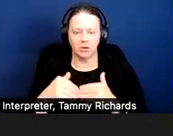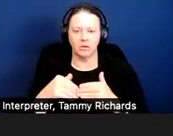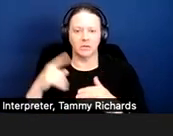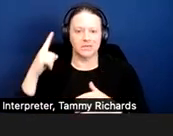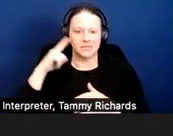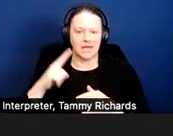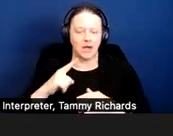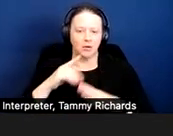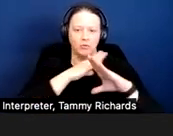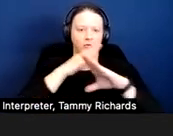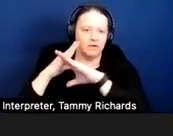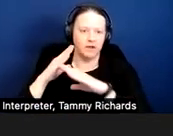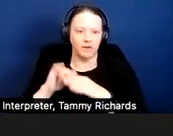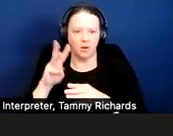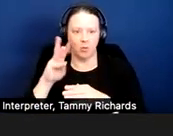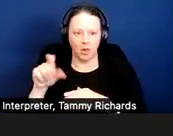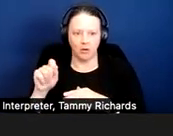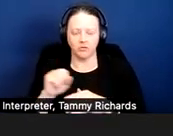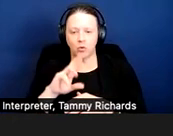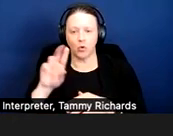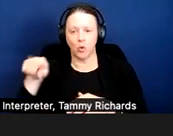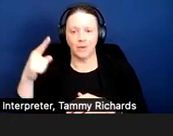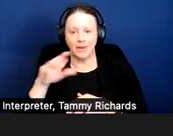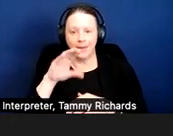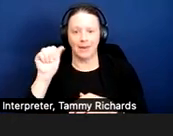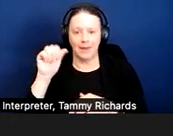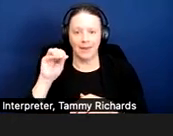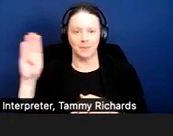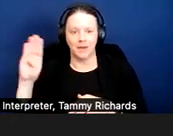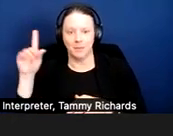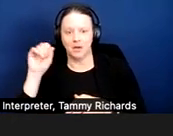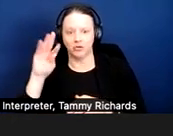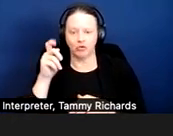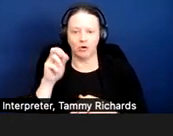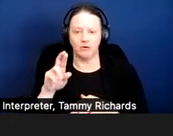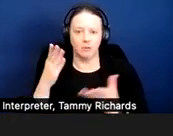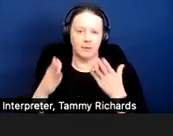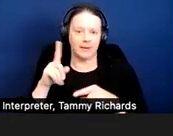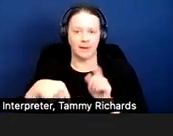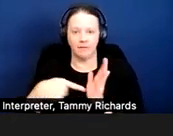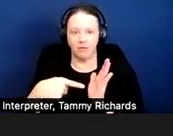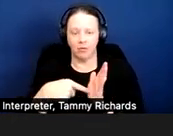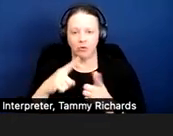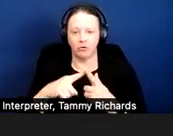Or only A or B because Trevor can probably not afford to soundproof the walls.